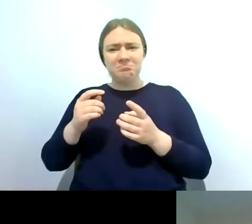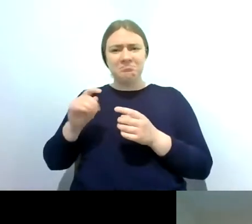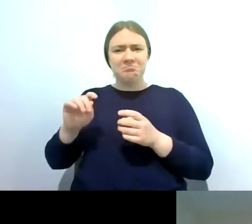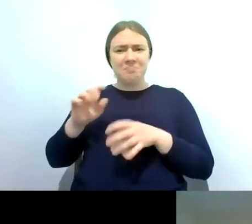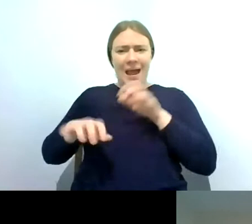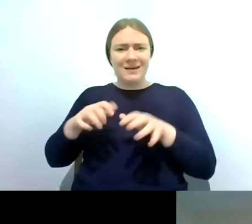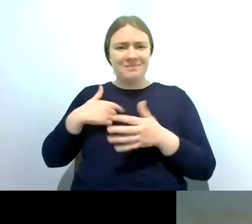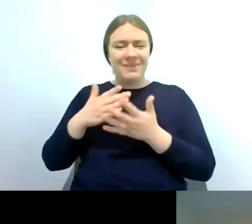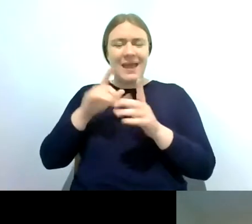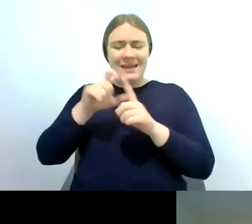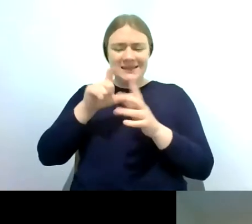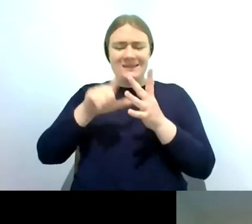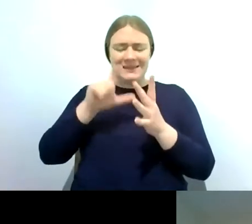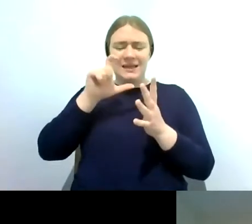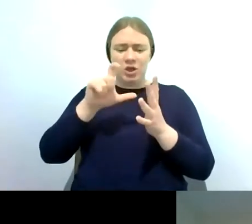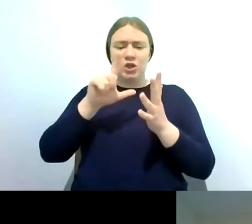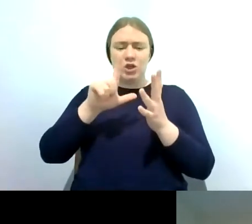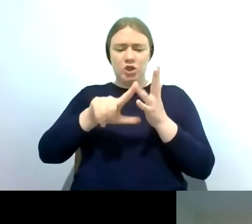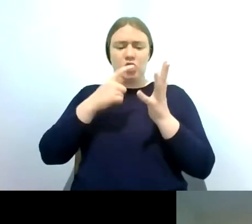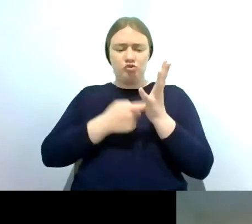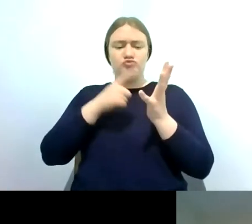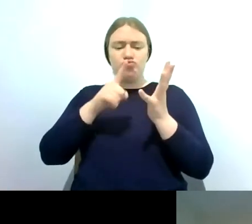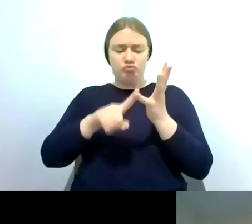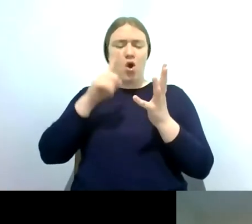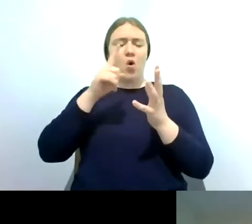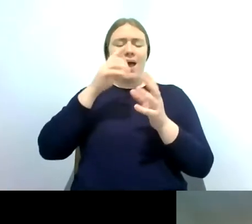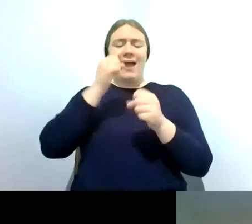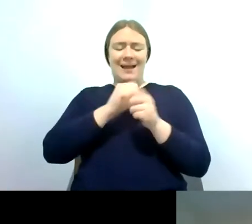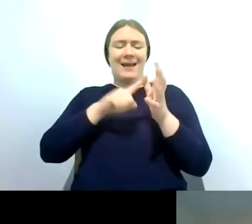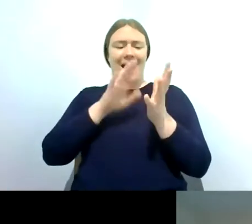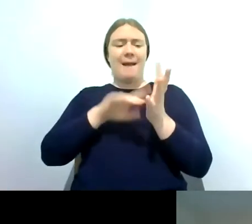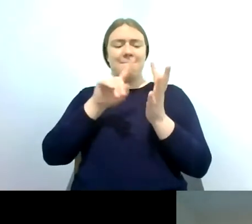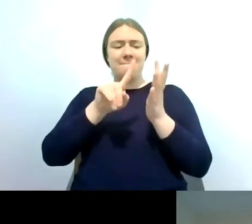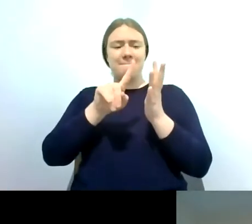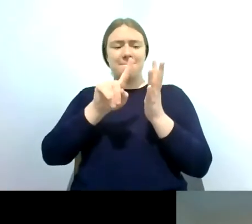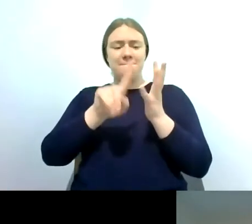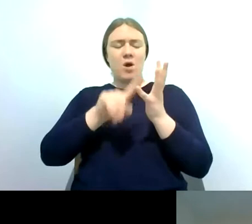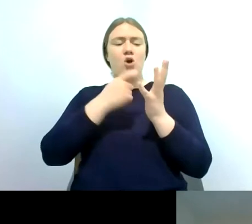dichirogamerus and which is also known as the killer shrimp which is the easiest way to do it